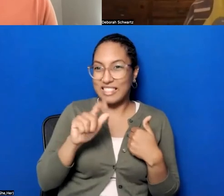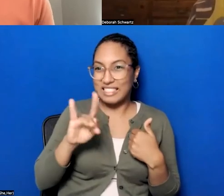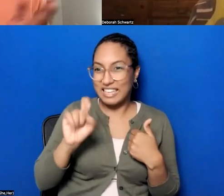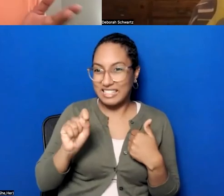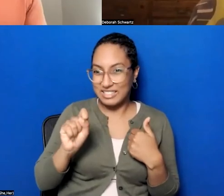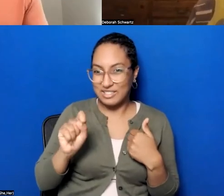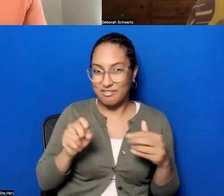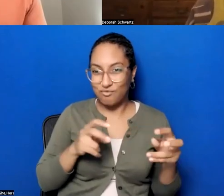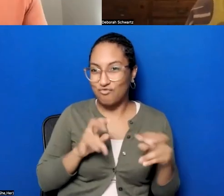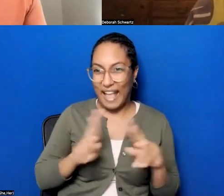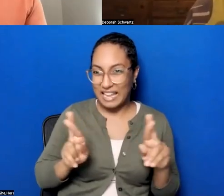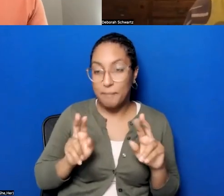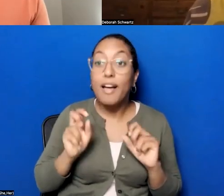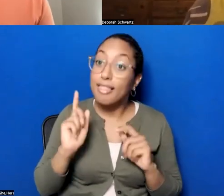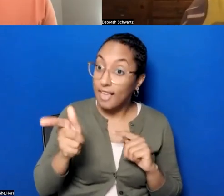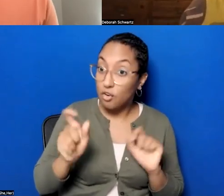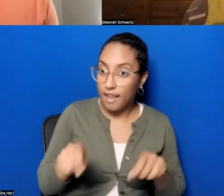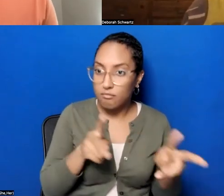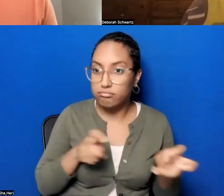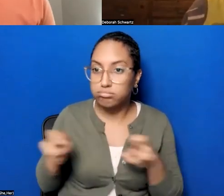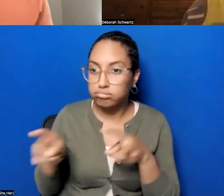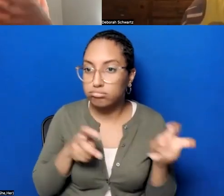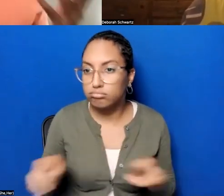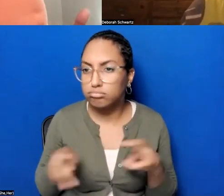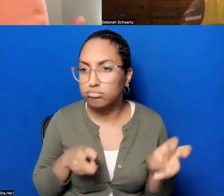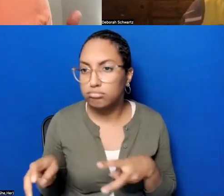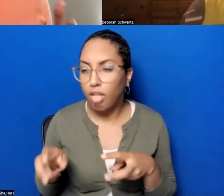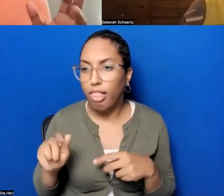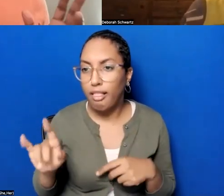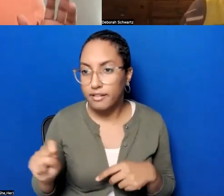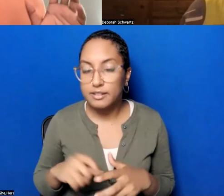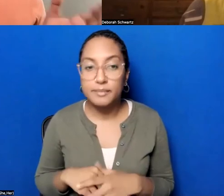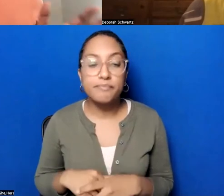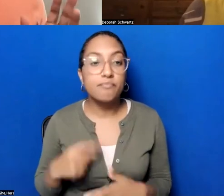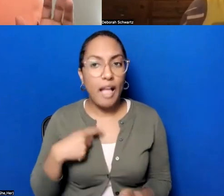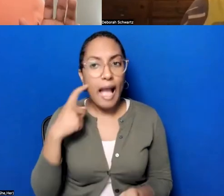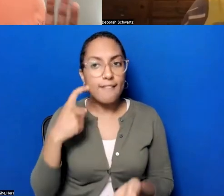So I think one is the- there's a lot of gatekeeping, I will, say around like